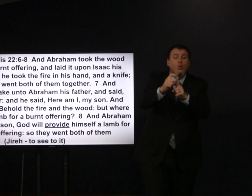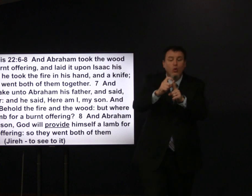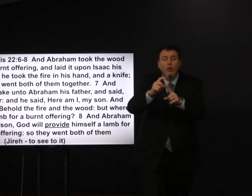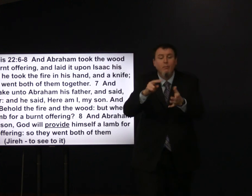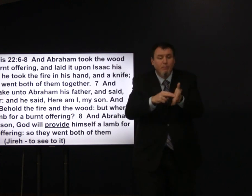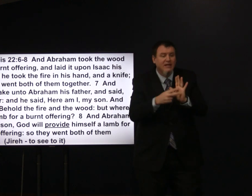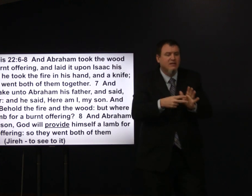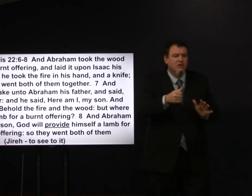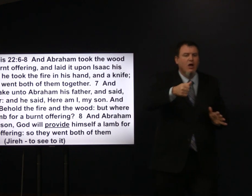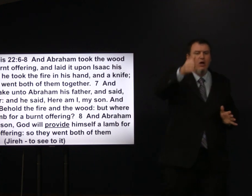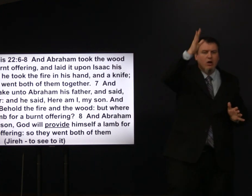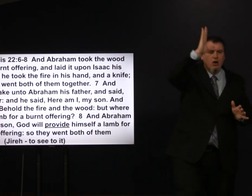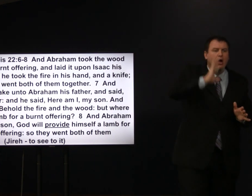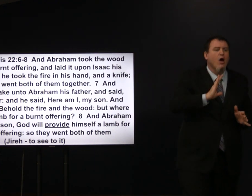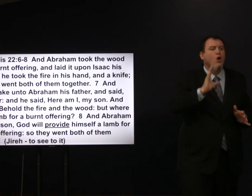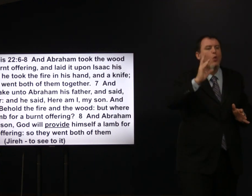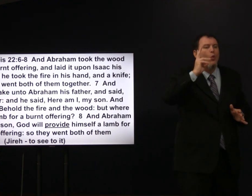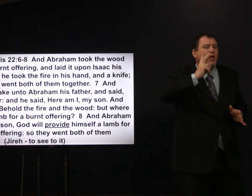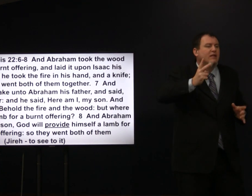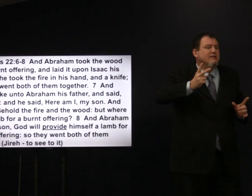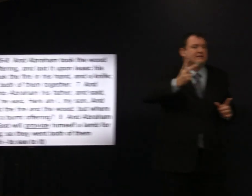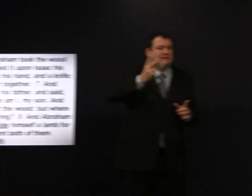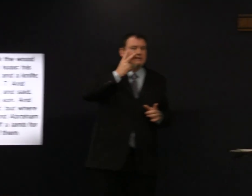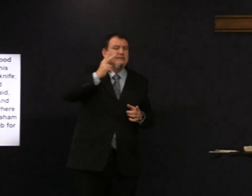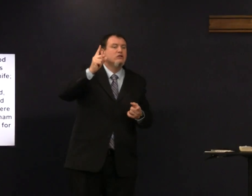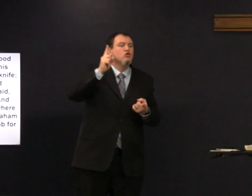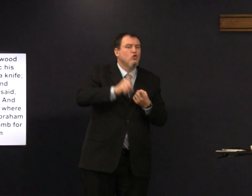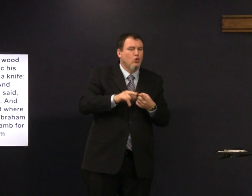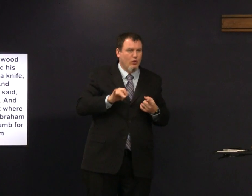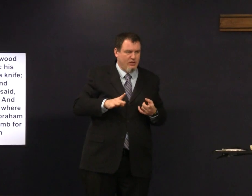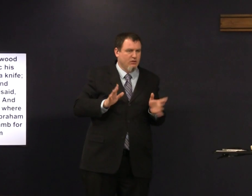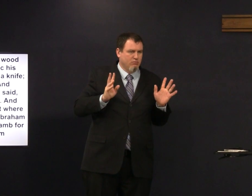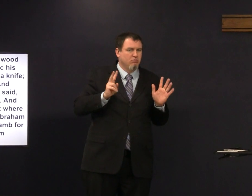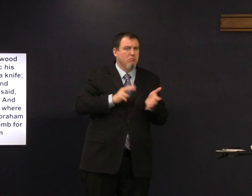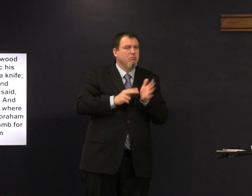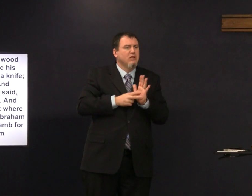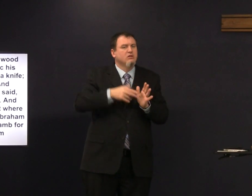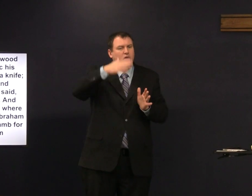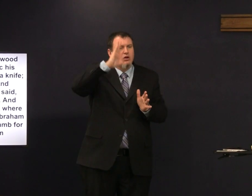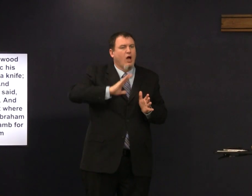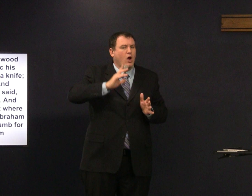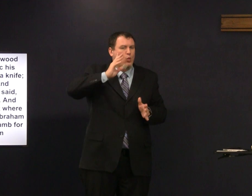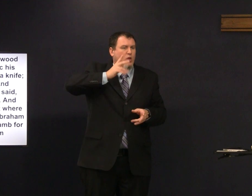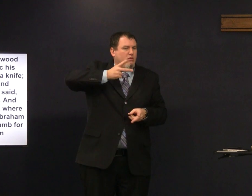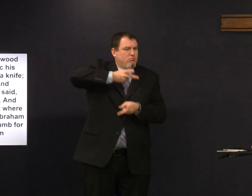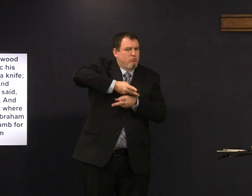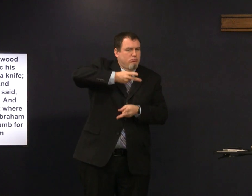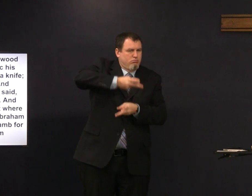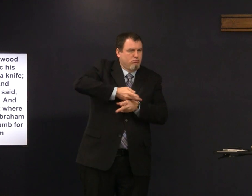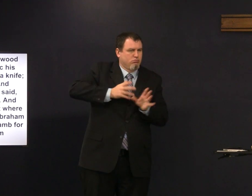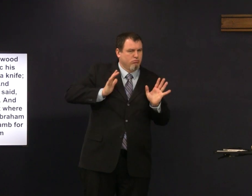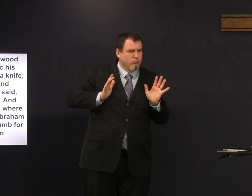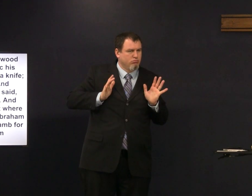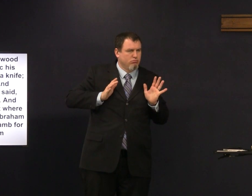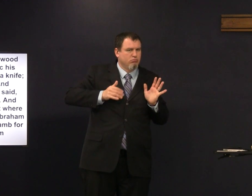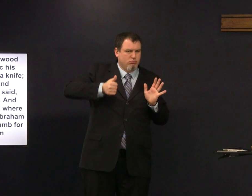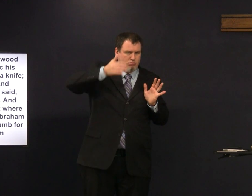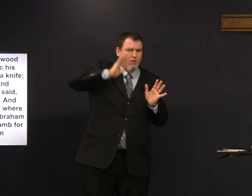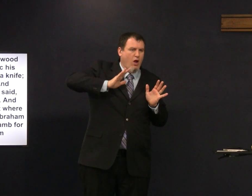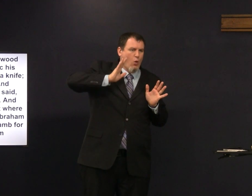in here it means provide and God will think will take care of it